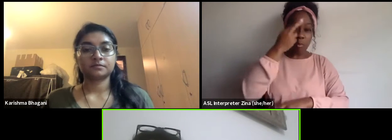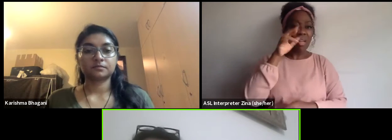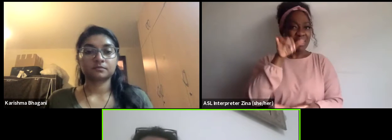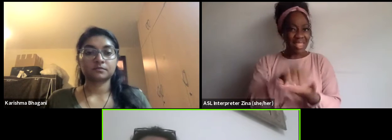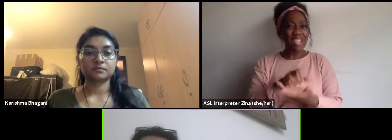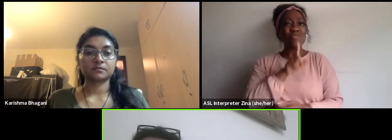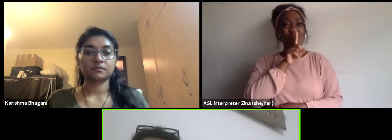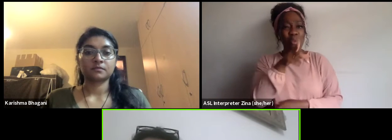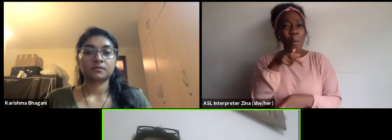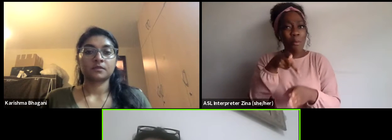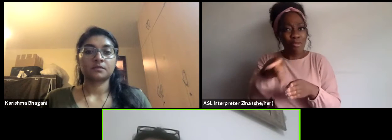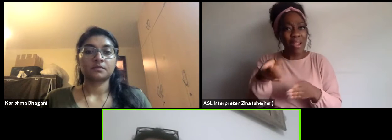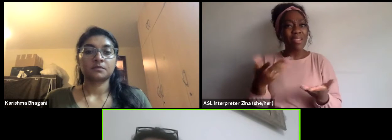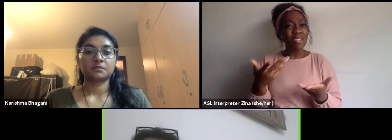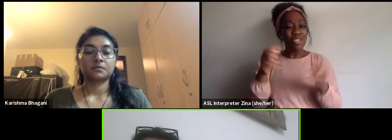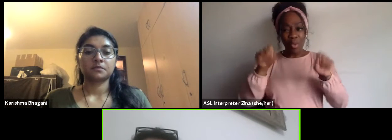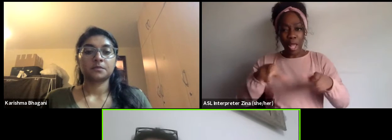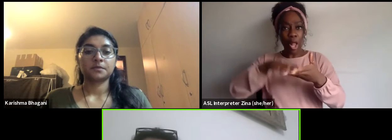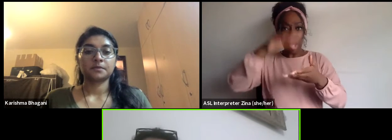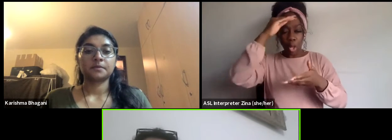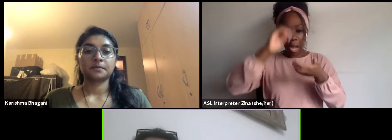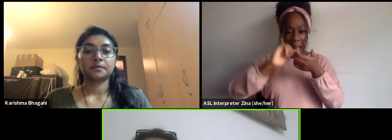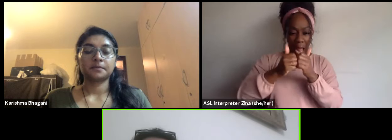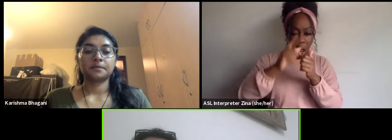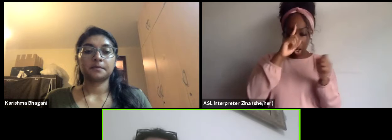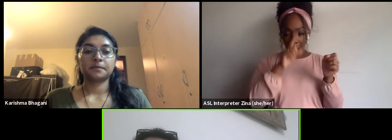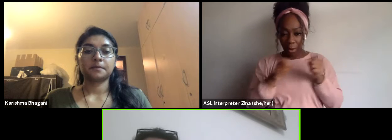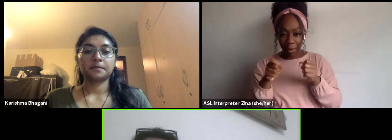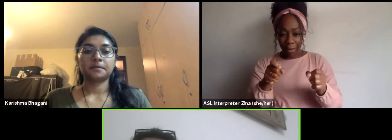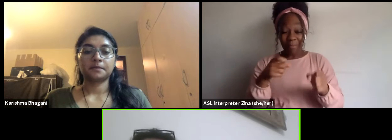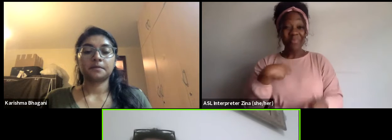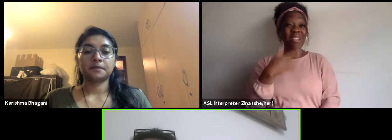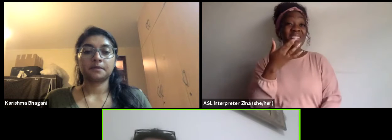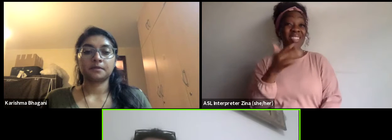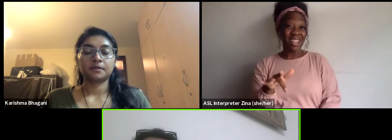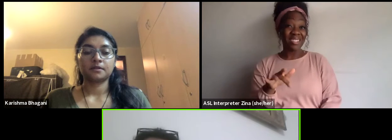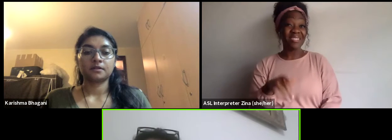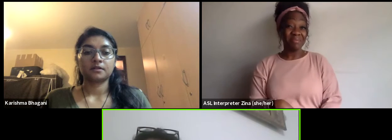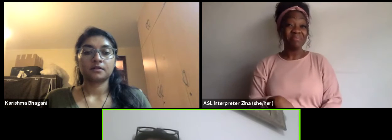And I was lucky enough to apply, I don't know if you know them The Resource Alliance